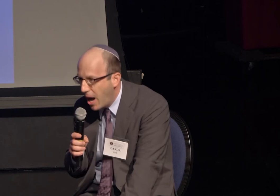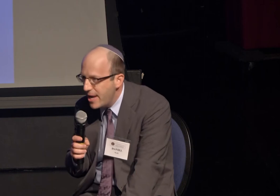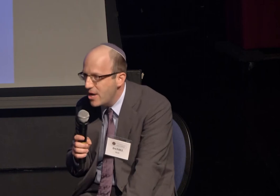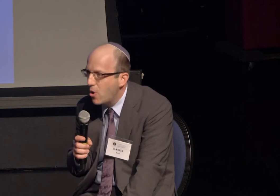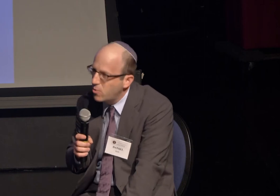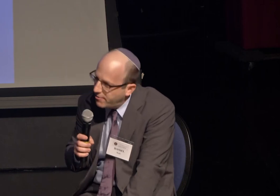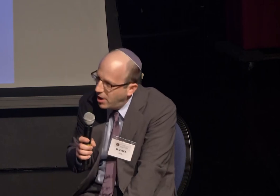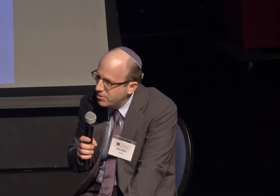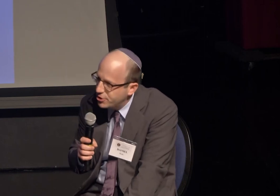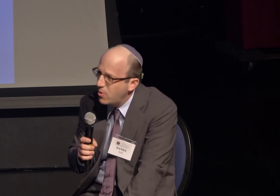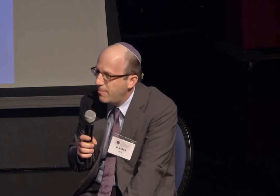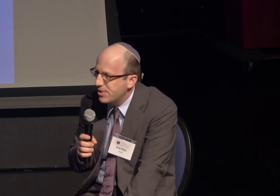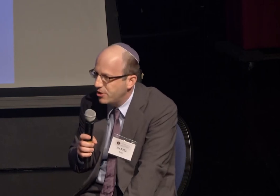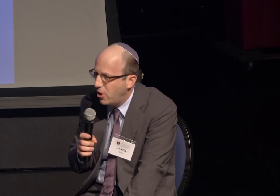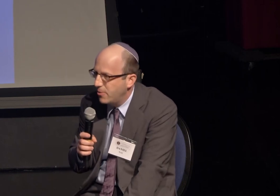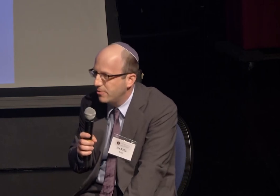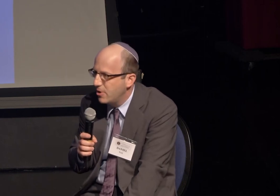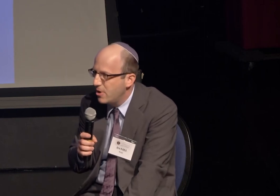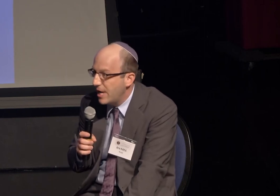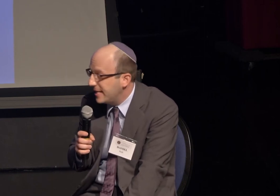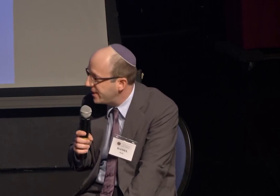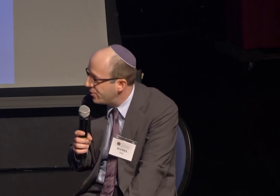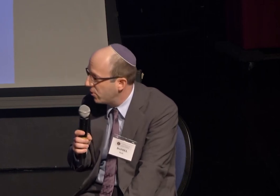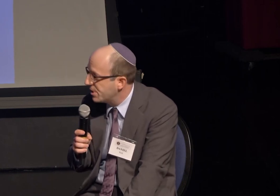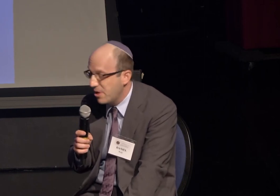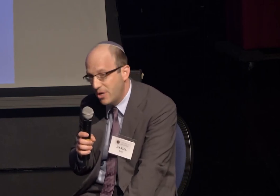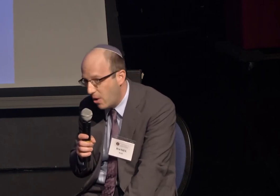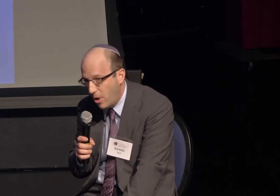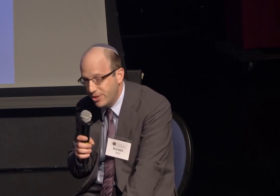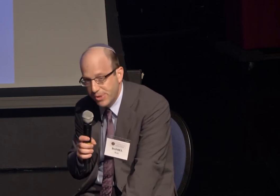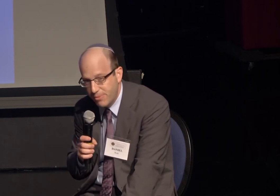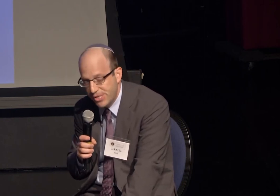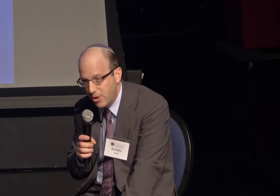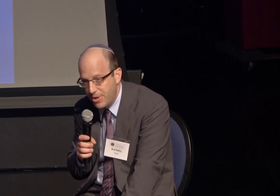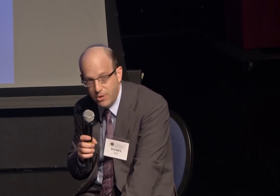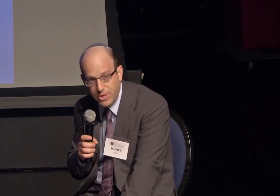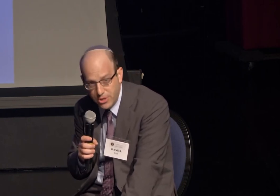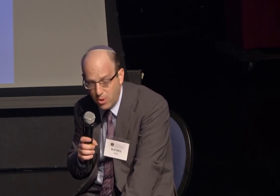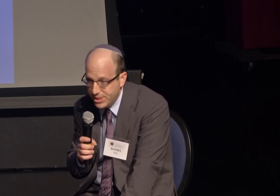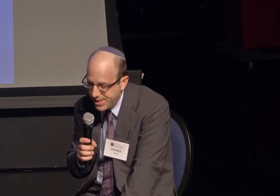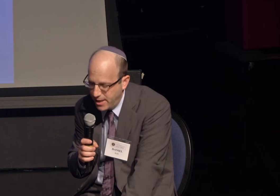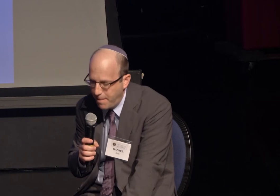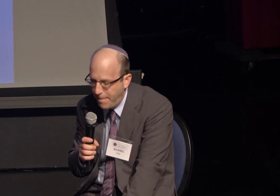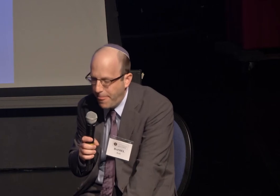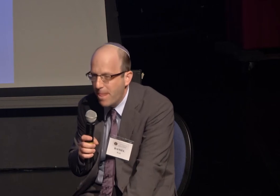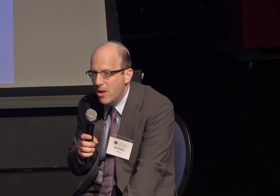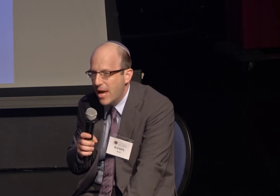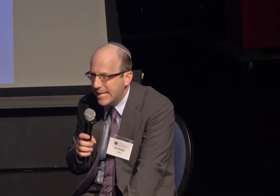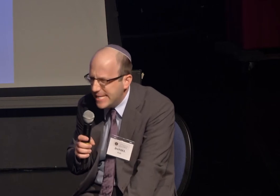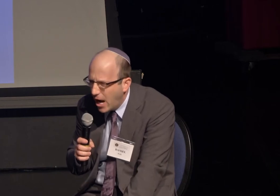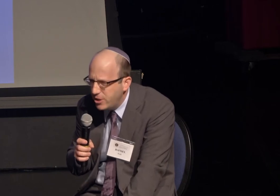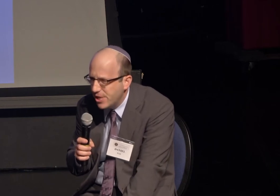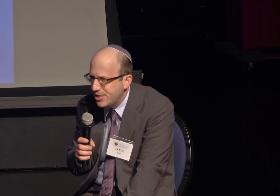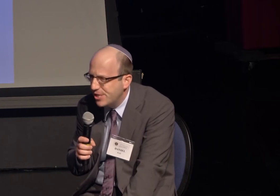Abaya or Raba, two rabbis in the Talmud, 18 year olds, not wanting to express our opinion, and we didn't know what to say, and he yelled at us.